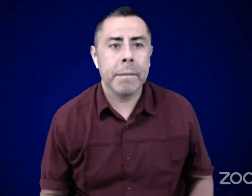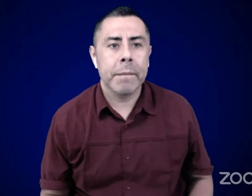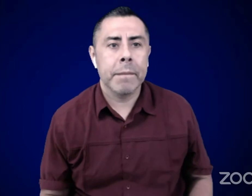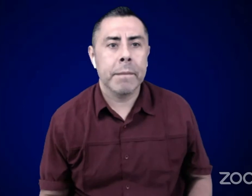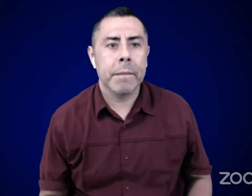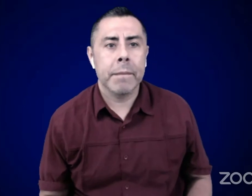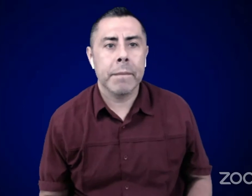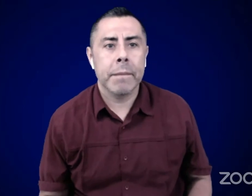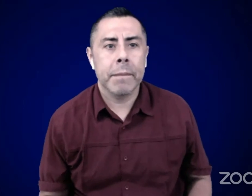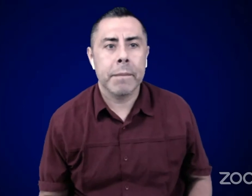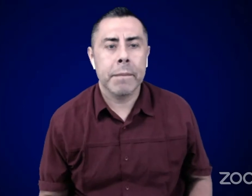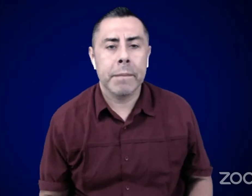even when they are not mine.